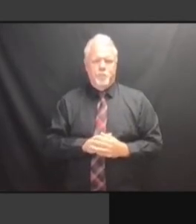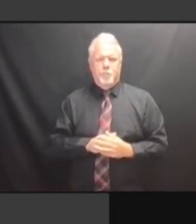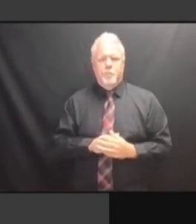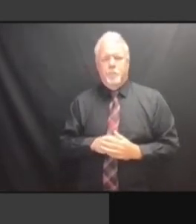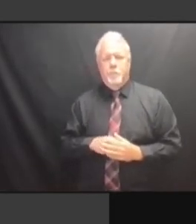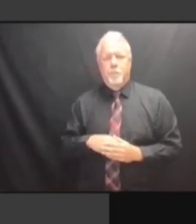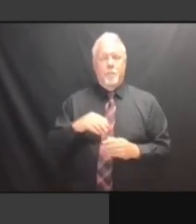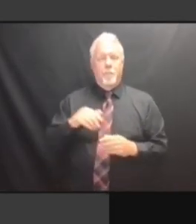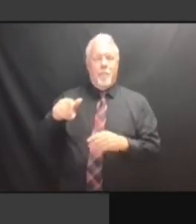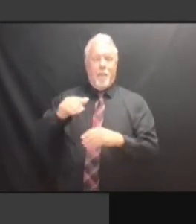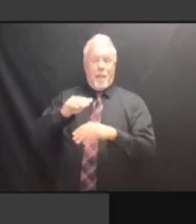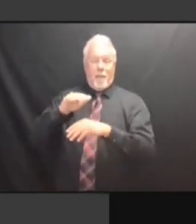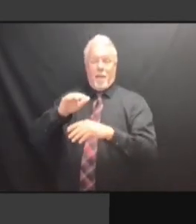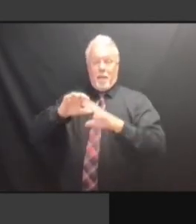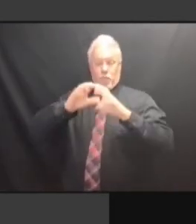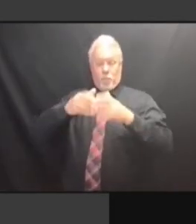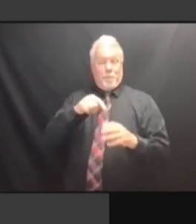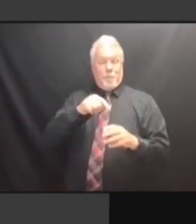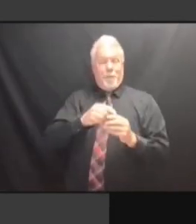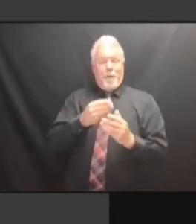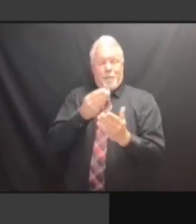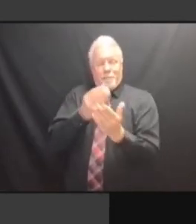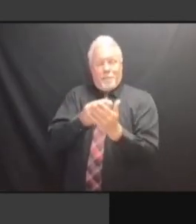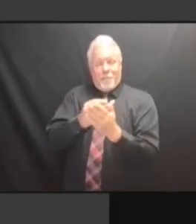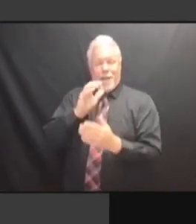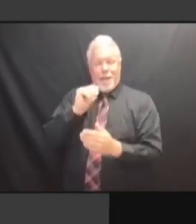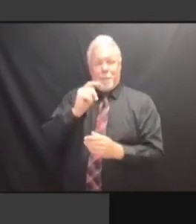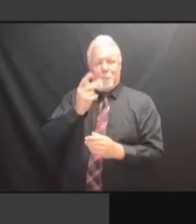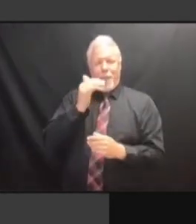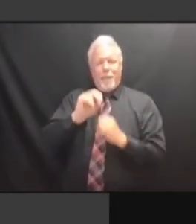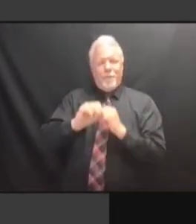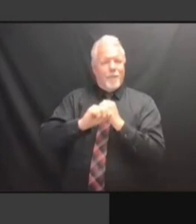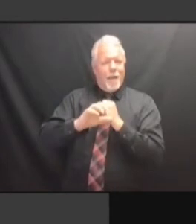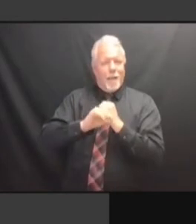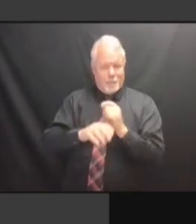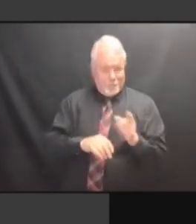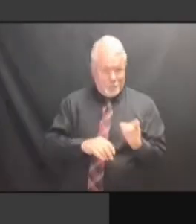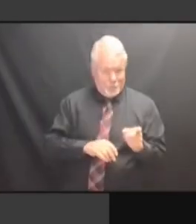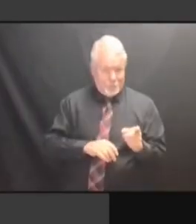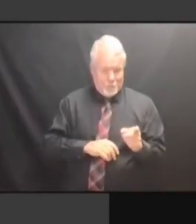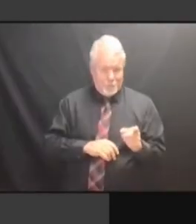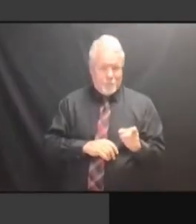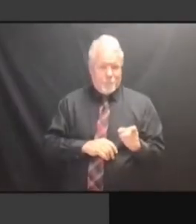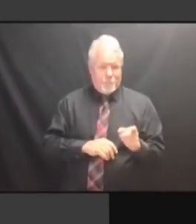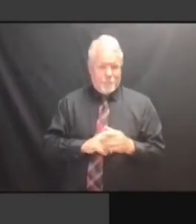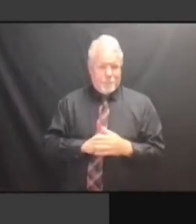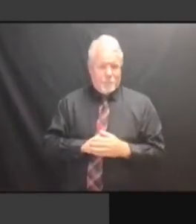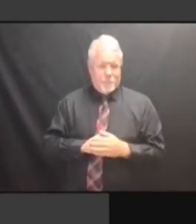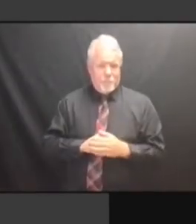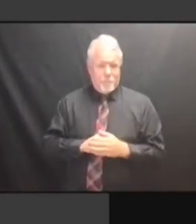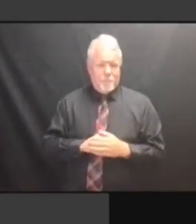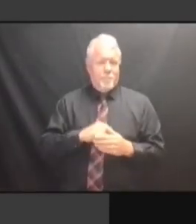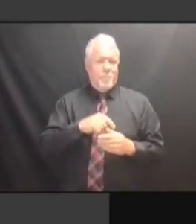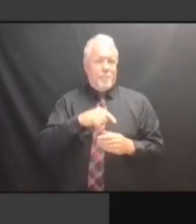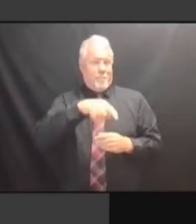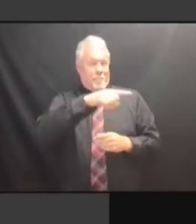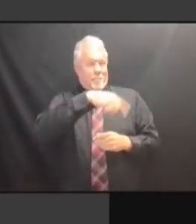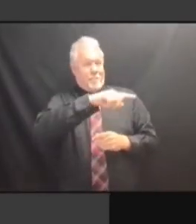THAT ARE SCANNED IN AND AREN'T NECESSARILY FILED NECESSARILY FILED NECESSARILY FILED ELECTRONICALLY. ELECTRONICALLY. ELECTRONICALLY. SO ELECTRONICALLY. SO IT ELECTRONICALLY. SO IT MAKES ELECTRONICALLY. SO IT MAKES IT ELECTRONICALLY. SO IT MAKES IT CHALLENGING. SO IT MAKES IT CHALLENGING. SO IT MAKES IT CHALLENGING. AND SO IT MAKES IT CHALLENGING. AND WHAT'S SO IT MAKES IT CHALLENGING. AND WHAT'S EVEN SO IT MAKES IT CHALLENGING. AND WHAT'S EVEN GOING SO IT MAKES IT CHALLENGING. AND WHAT'S EVEN GOING INTO SO IT MAKES IT CHALLENGING. AND WHAT'S EVEN GOING INTO THE AND WHAT'S EVEN GOING INTO THE AND WHAT'S EVEN GOING INTO THE MIX AND WHAT'S EVEN GOING INTO THE MIX NOW AND WHAT'S EVEN GOING INTO THE MIX NOW IS, AND WHAT'S EVEN GOING INTO THE MIX NOW IS, GETTING AND WHAT'S EVEN GOING INTO THE MIX NOW IS, GETTING ADDITIONAL MIX NOW IS, GETTING ADDITIONAL MIX NOW IS, GETTING ADDITIONAL HARDWARE MIX NOW IS, GETTING ADDITIONAL HARDWARE IS